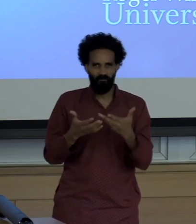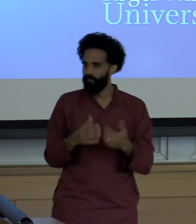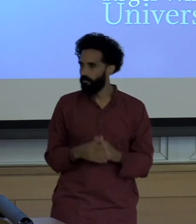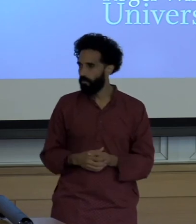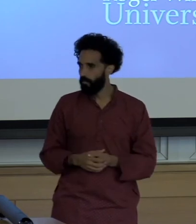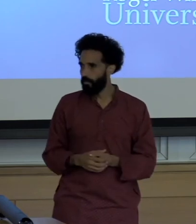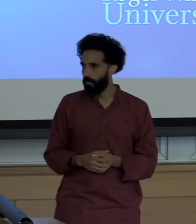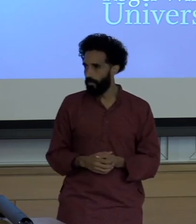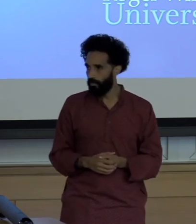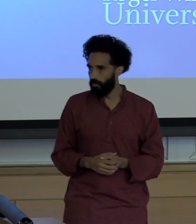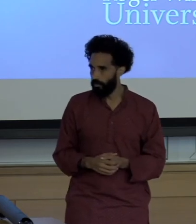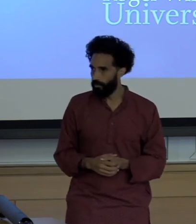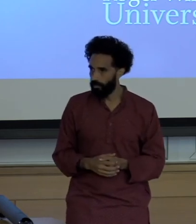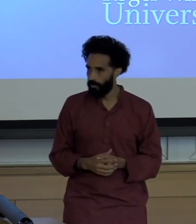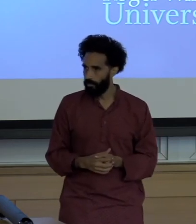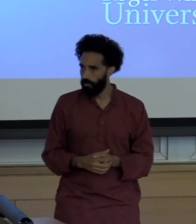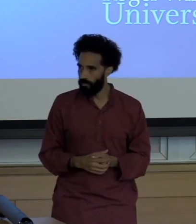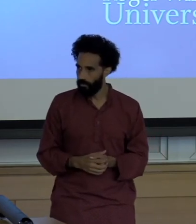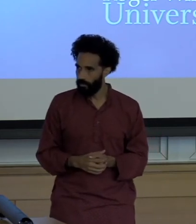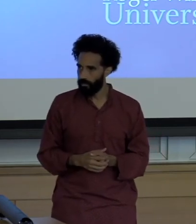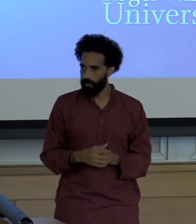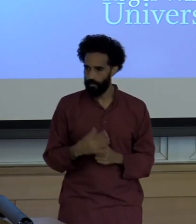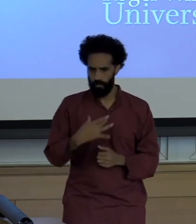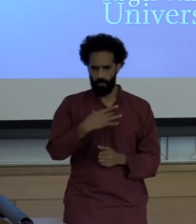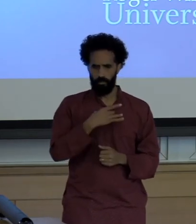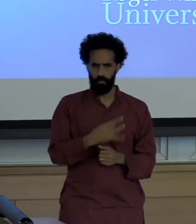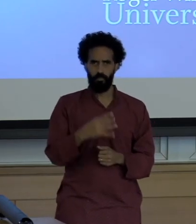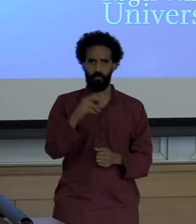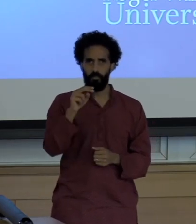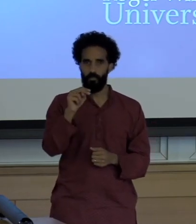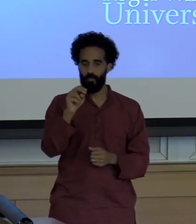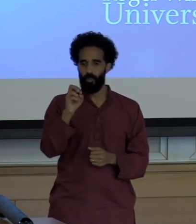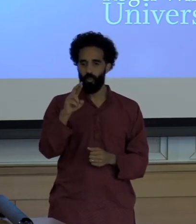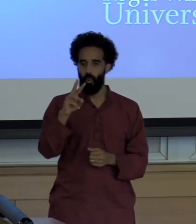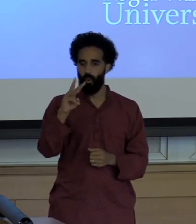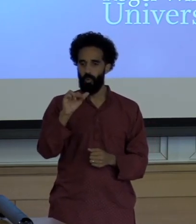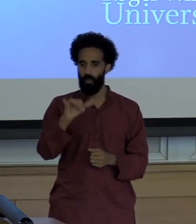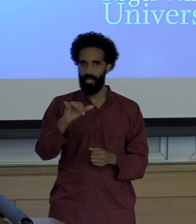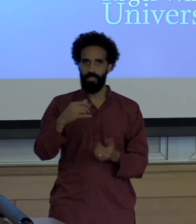It's interesting that you mentioned Norway because if memory serves and again, this was ten years ago